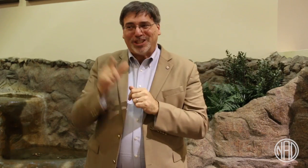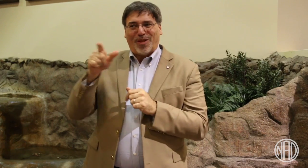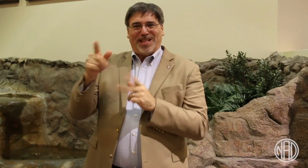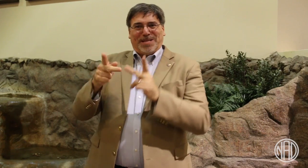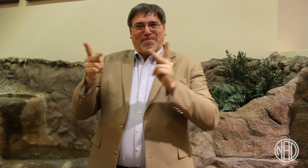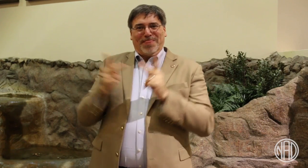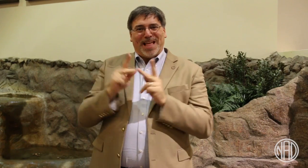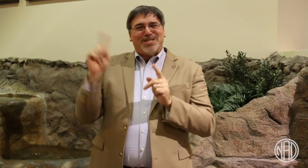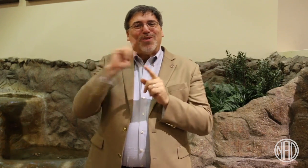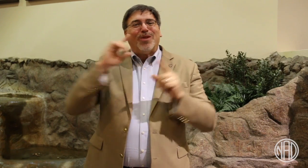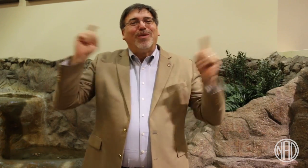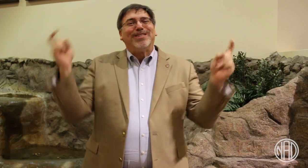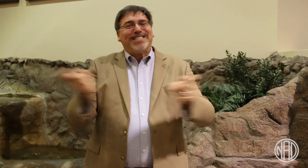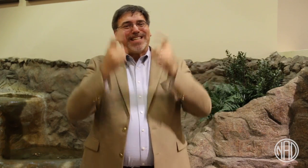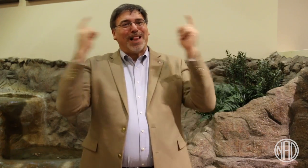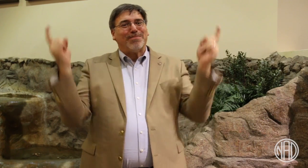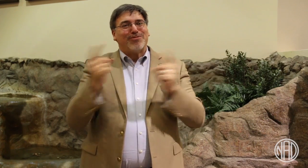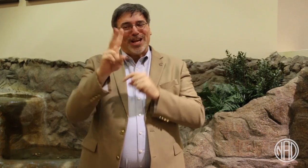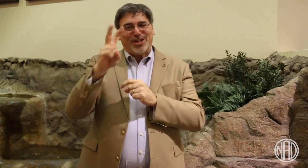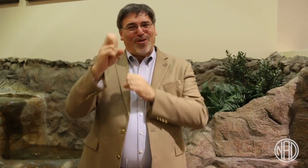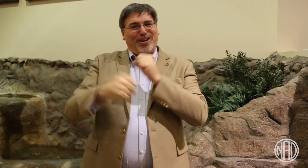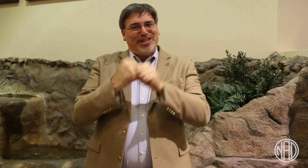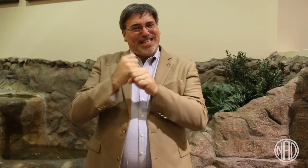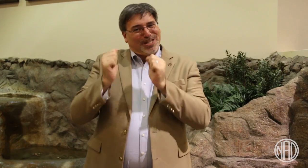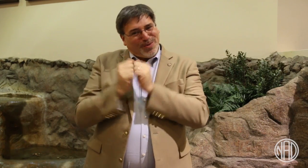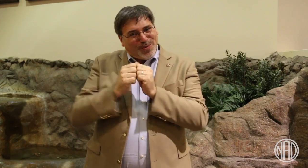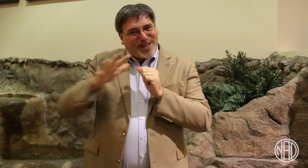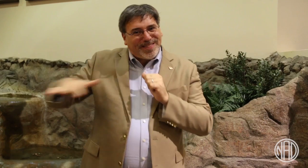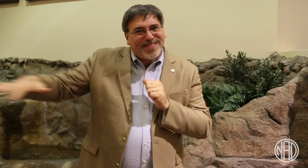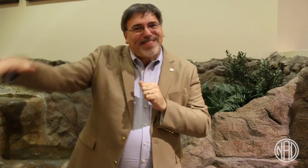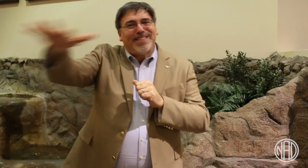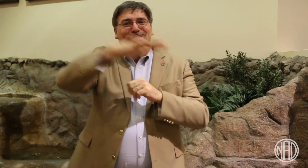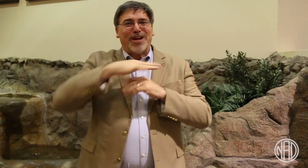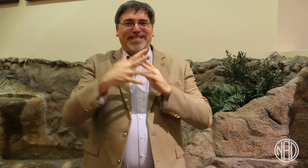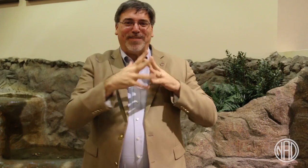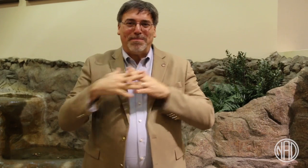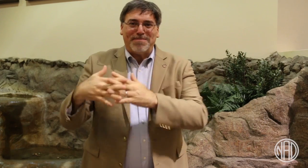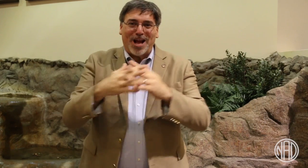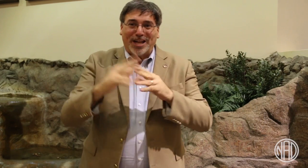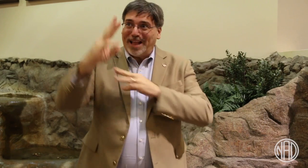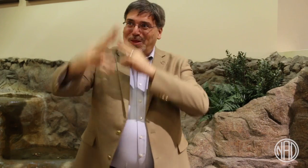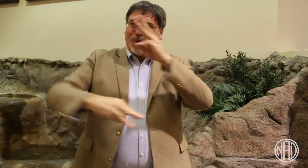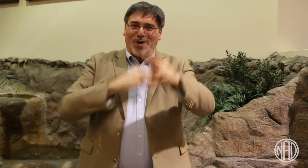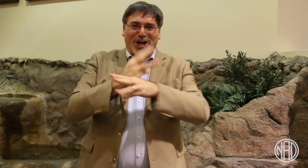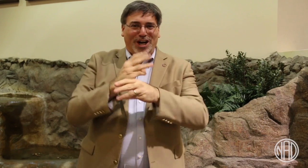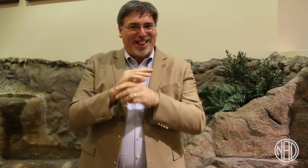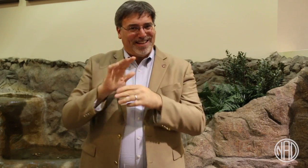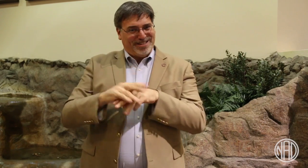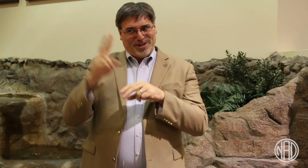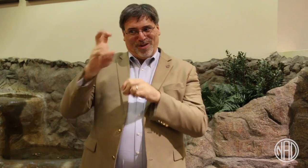and recognize that American Sign Language is our language! Hartford will be the place where we will celebrate 200 years of Deaf Education with the rest of America and the world.